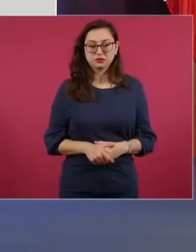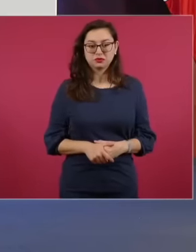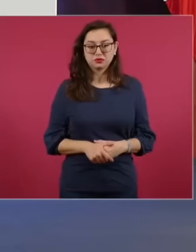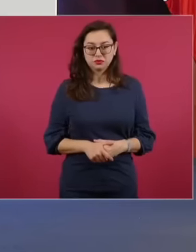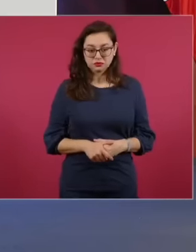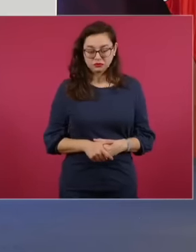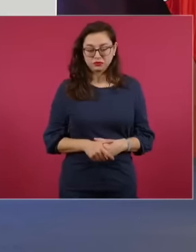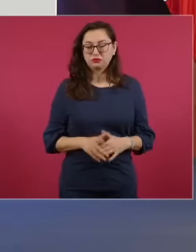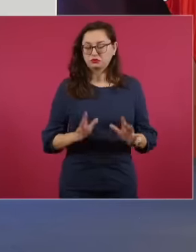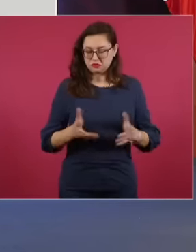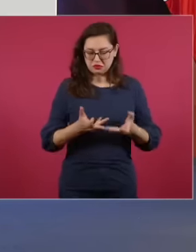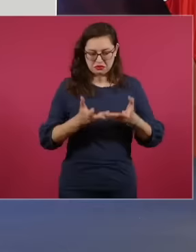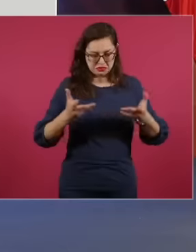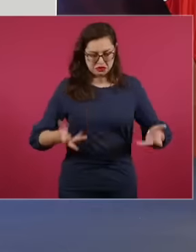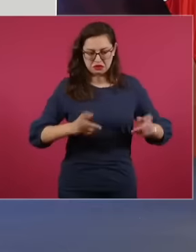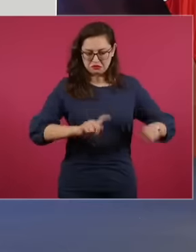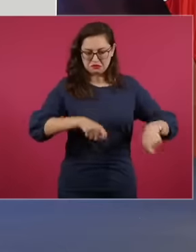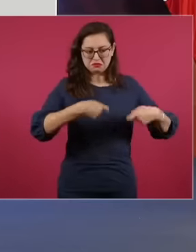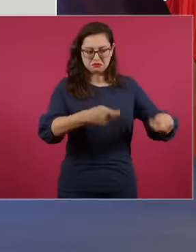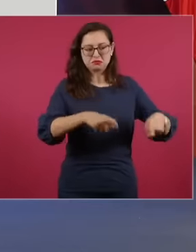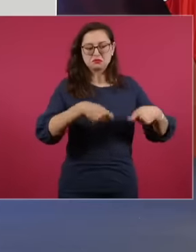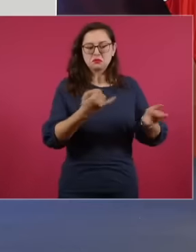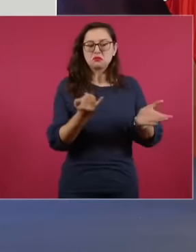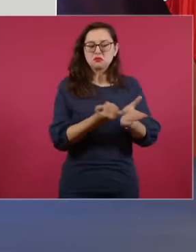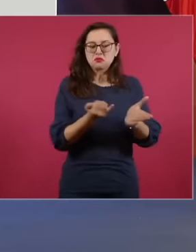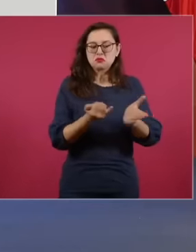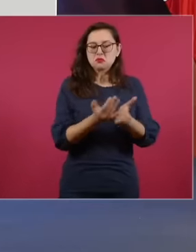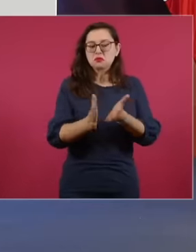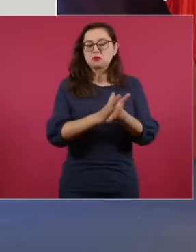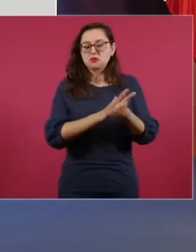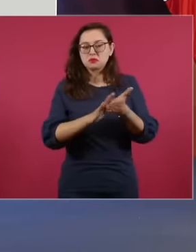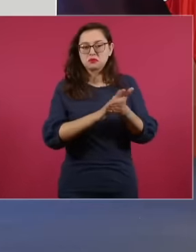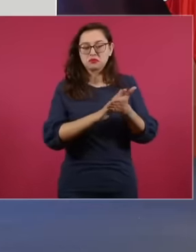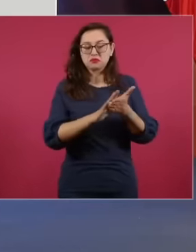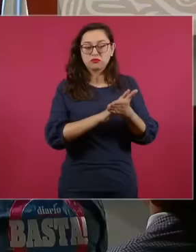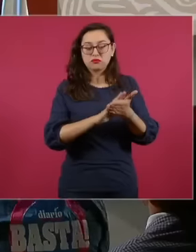on mineral extraction and gave rise to the privatization of